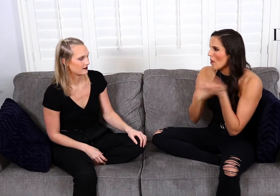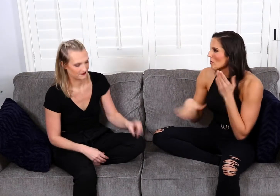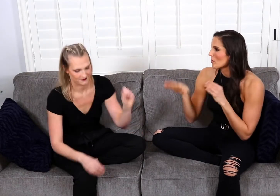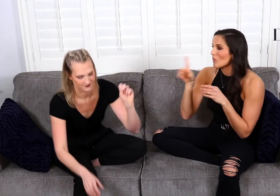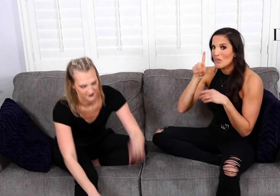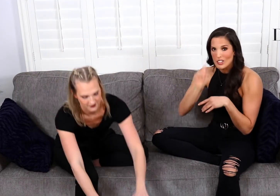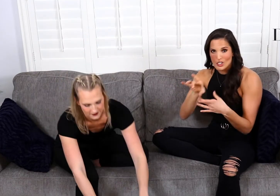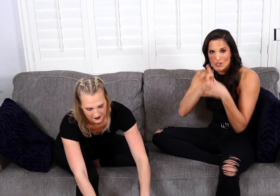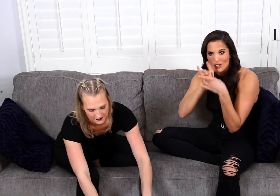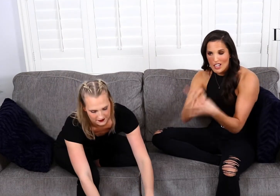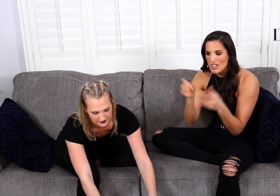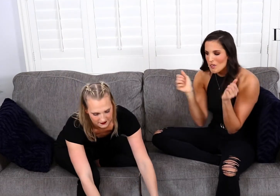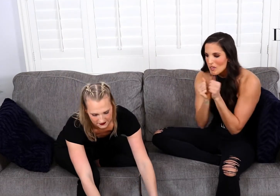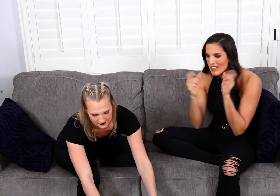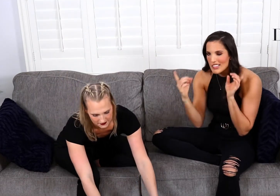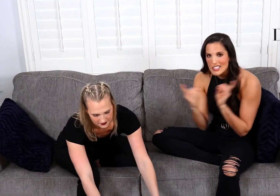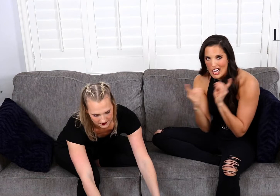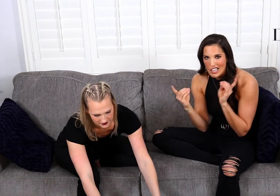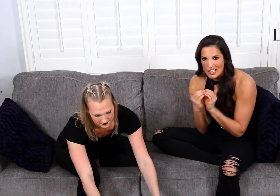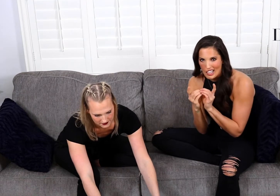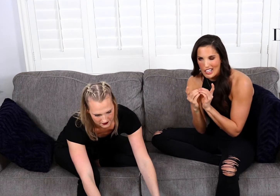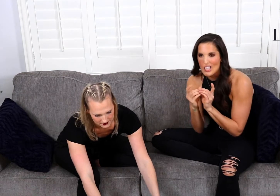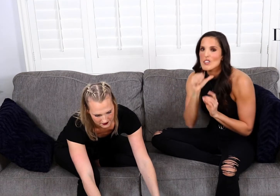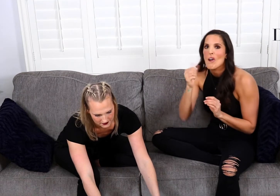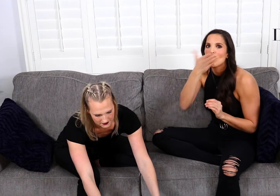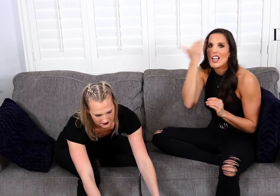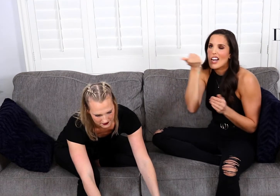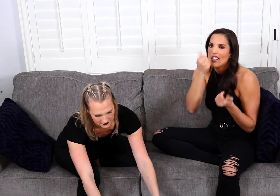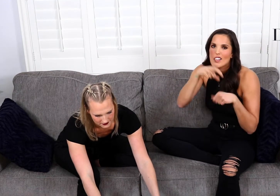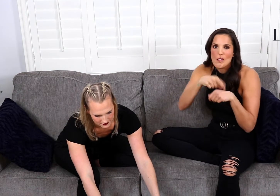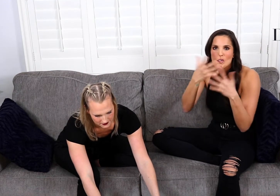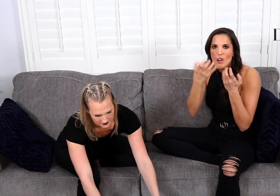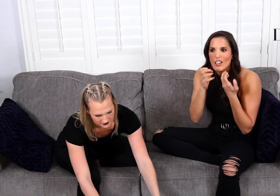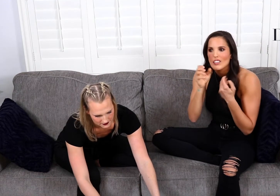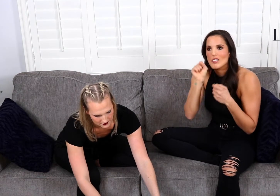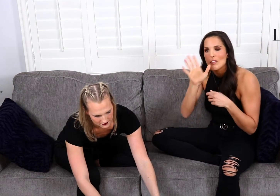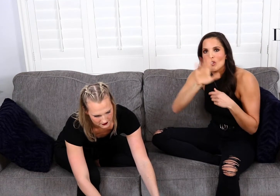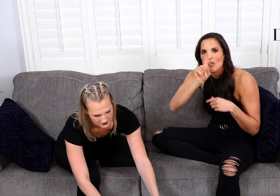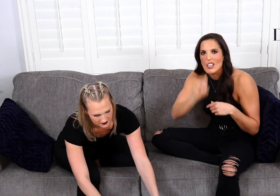questions related to dating. Don’t forget, any time you want to submit your questions,